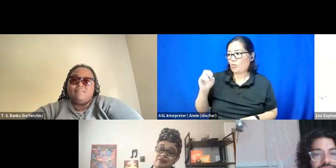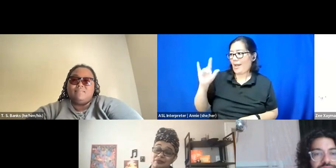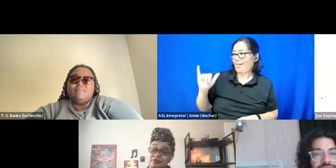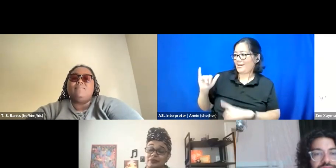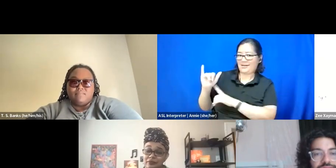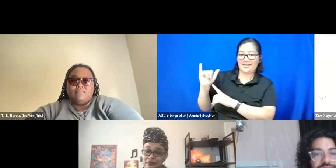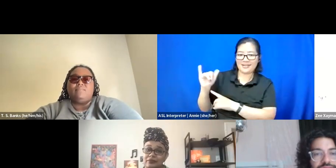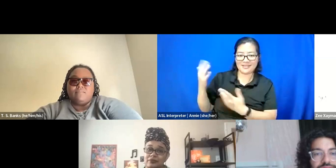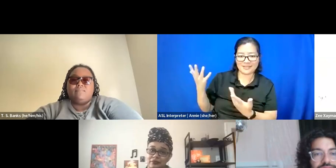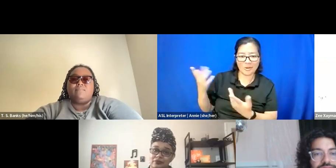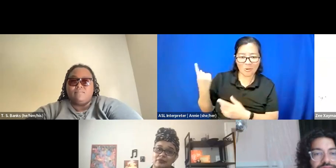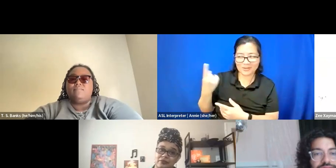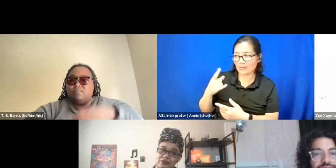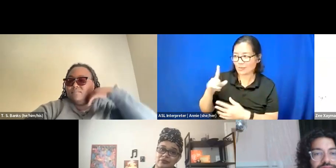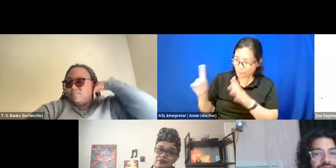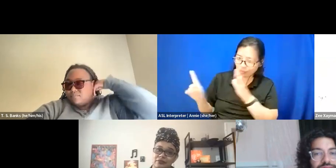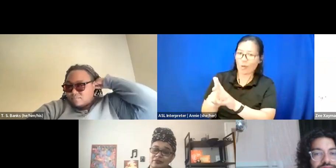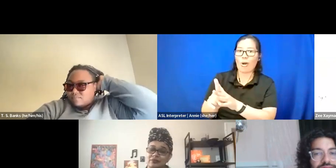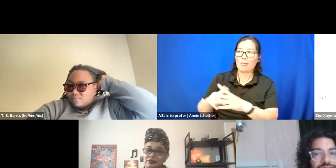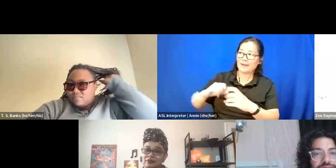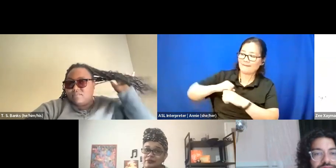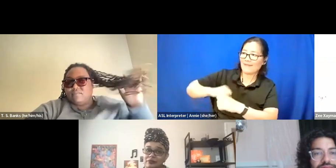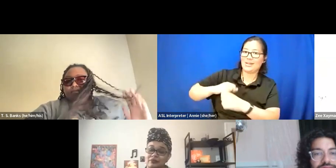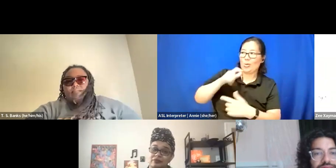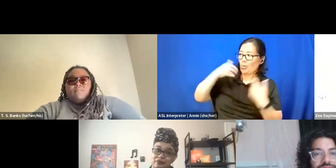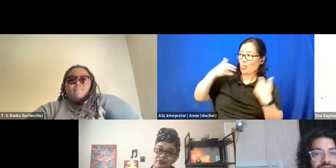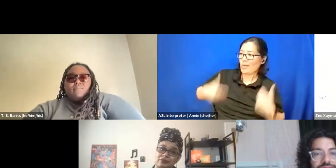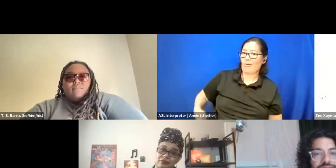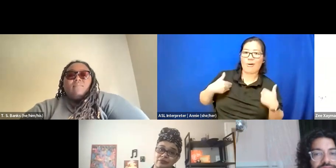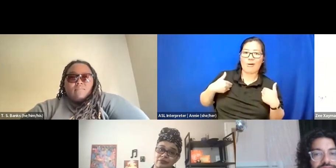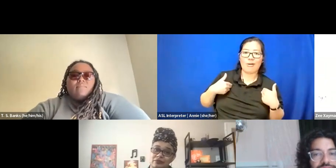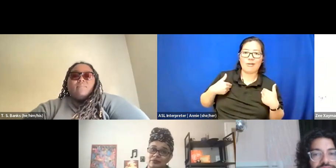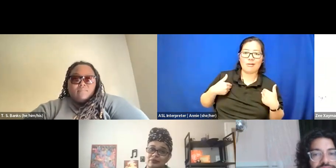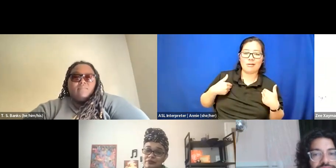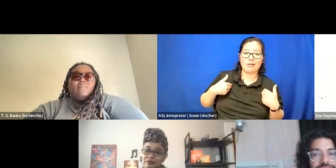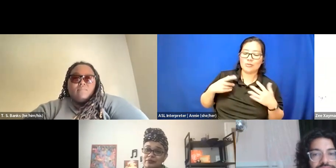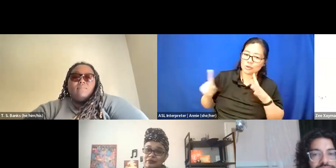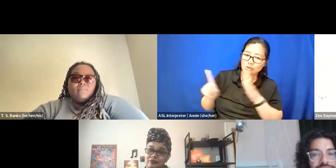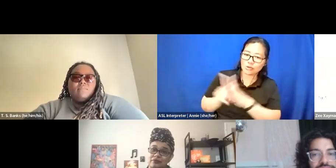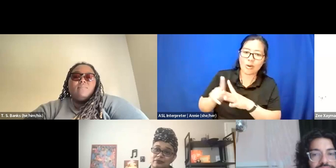Like, we always have to show up defending who we are. We have to show up hard every day because somebody is going to try